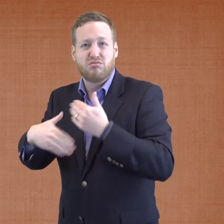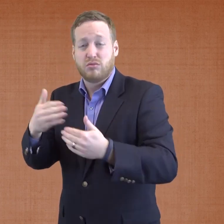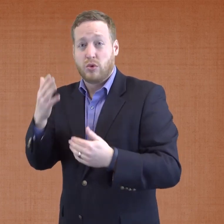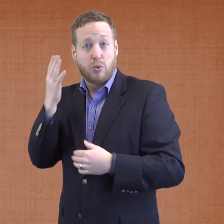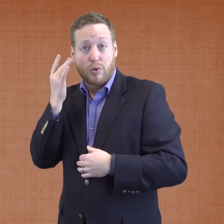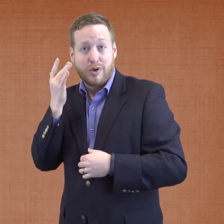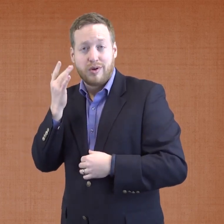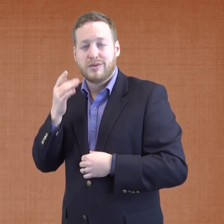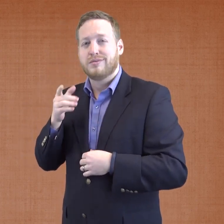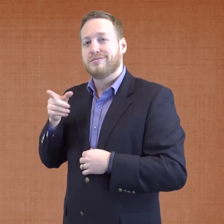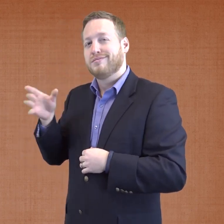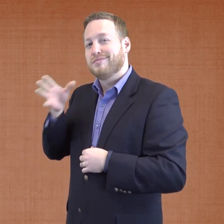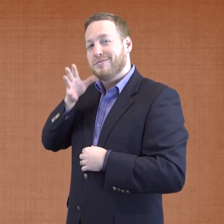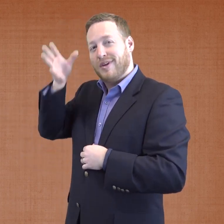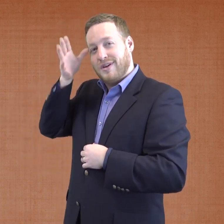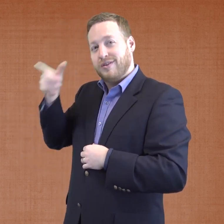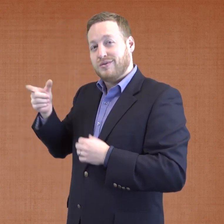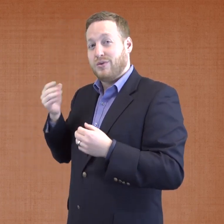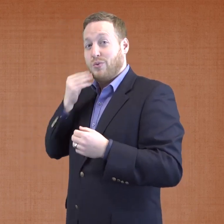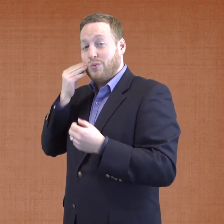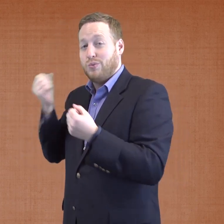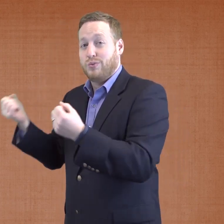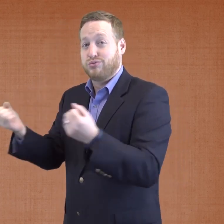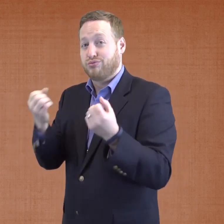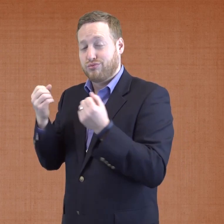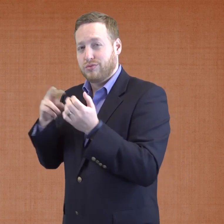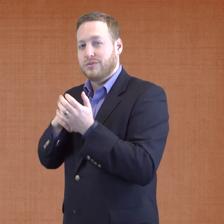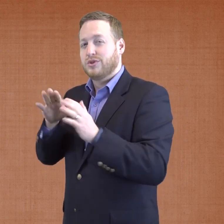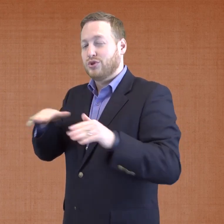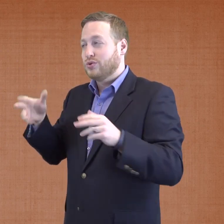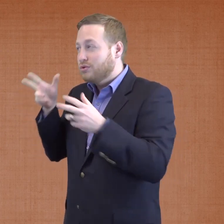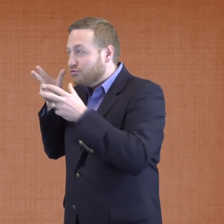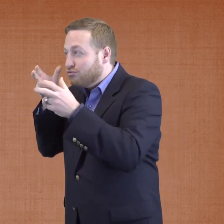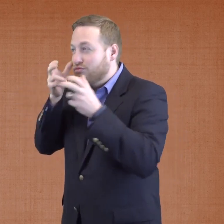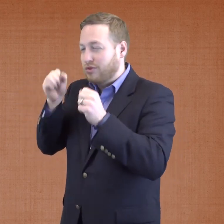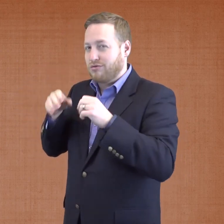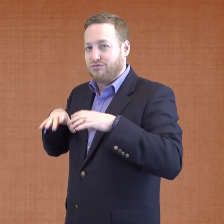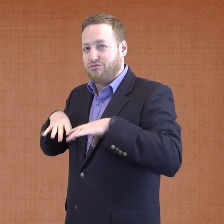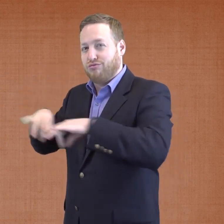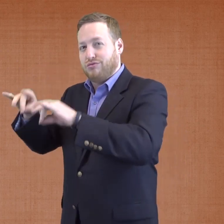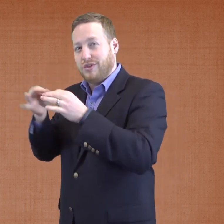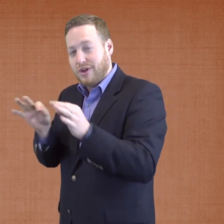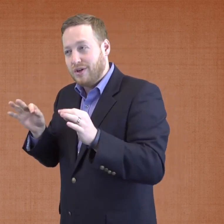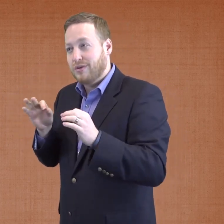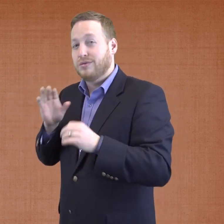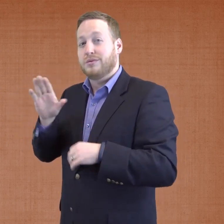learn because their parents use an accessible, visual language in the home, which provides them with the